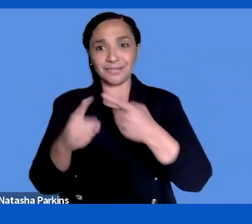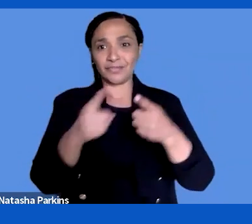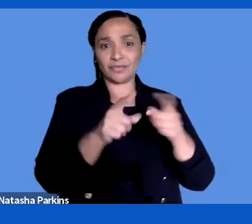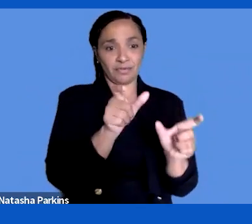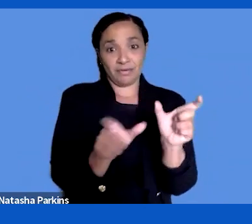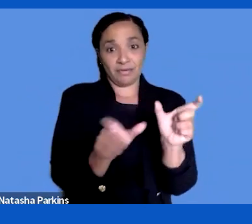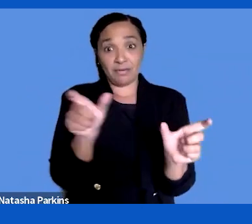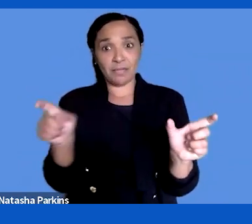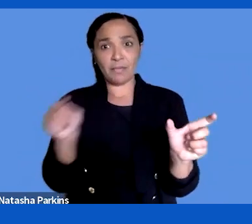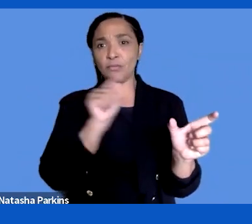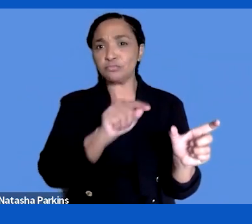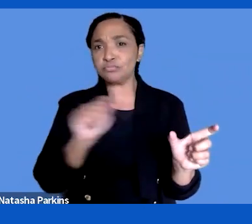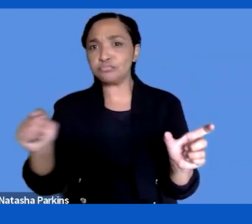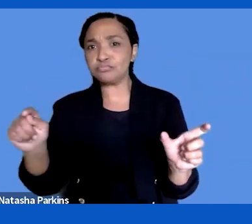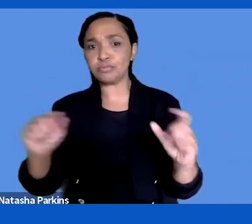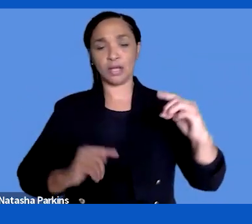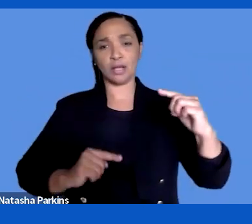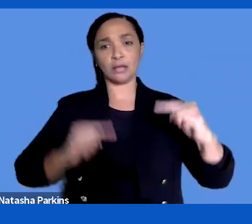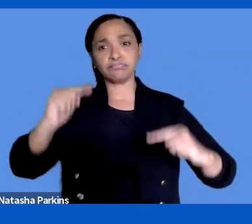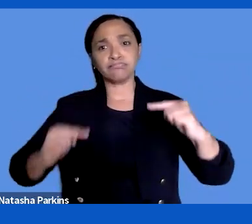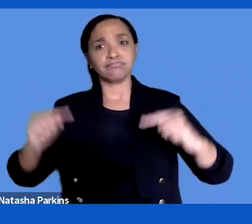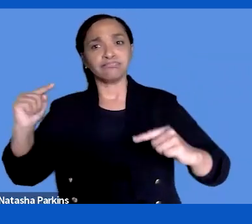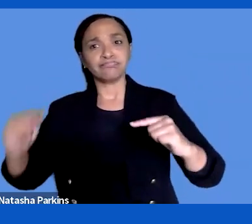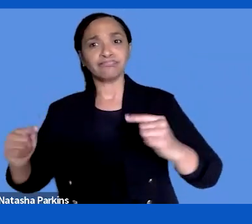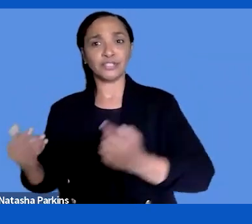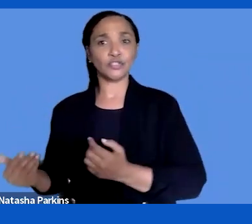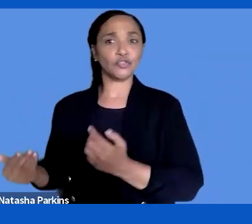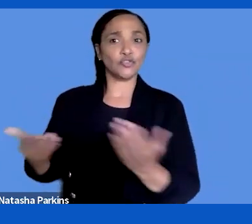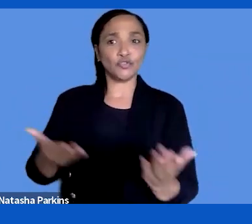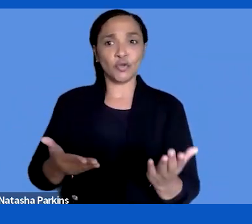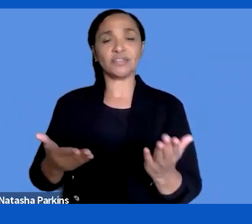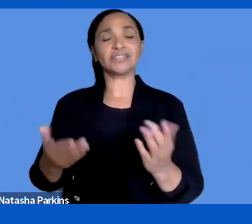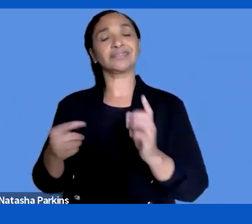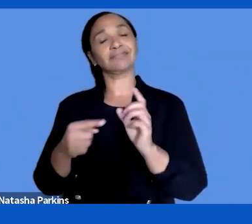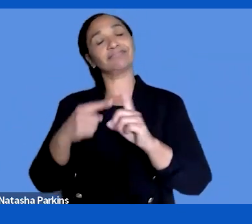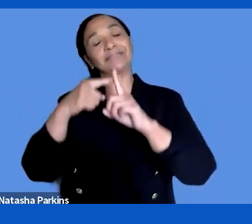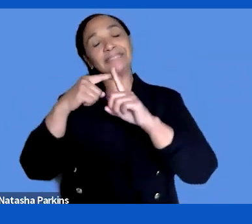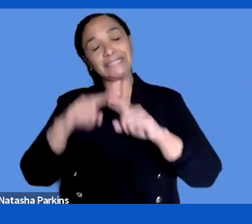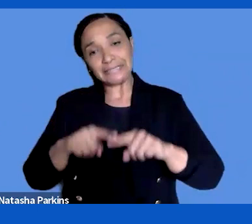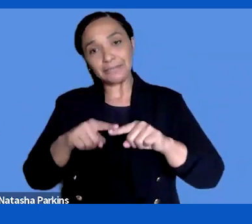level for different kinds of services, depends on the target group and so forth. It is not